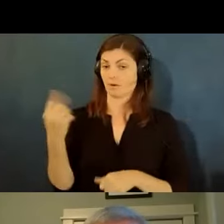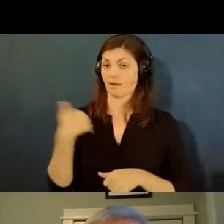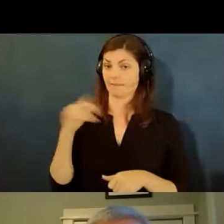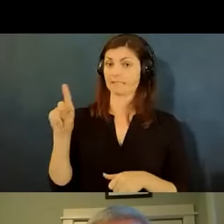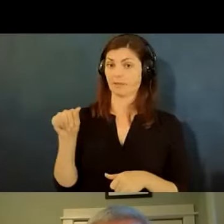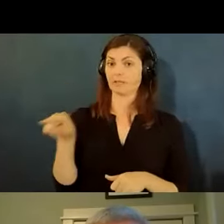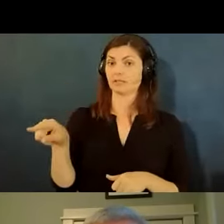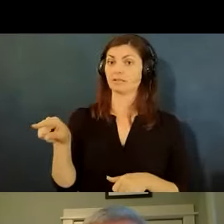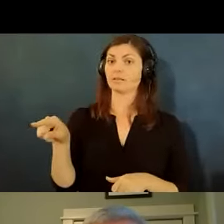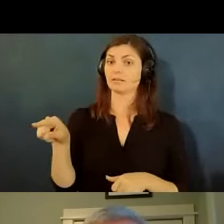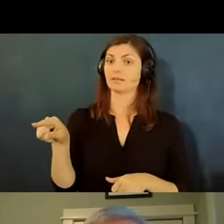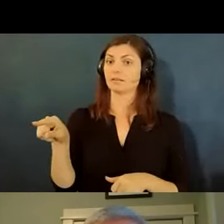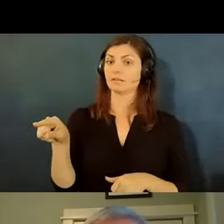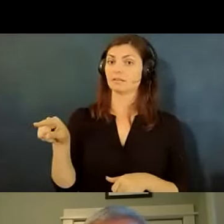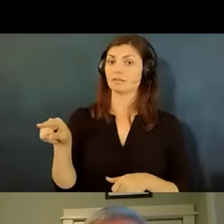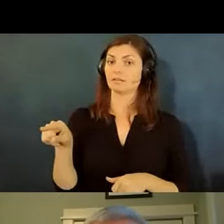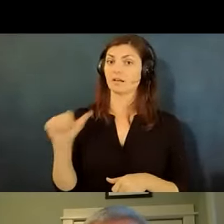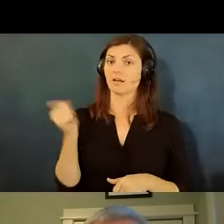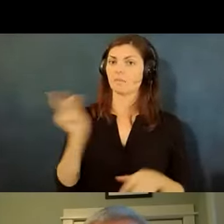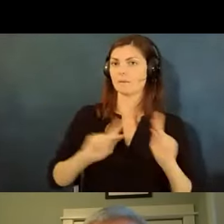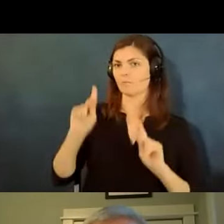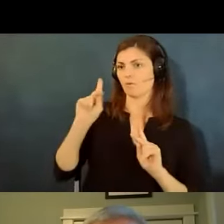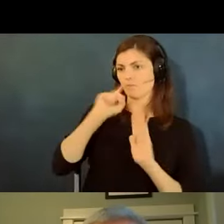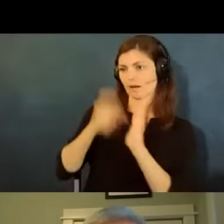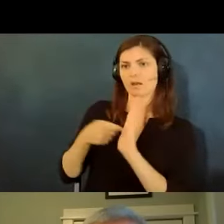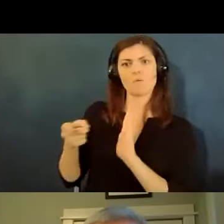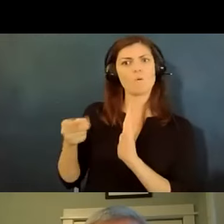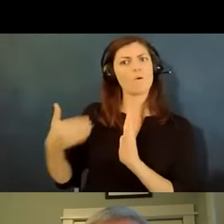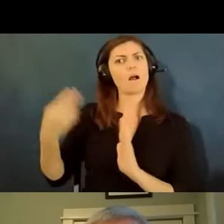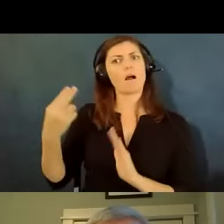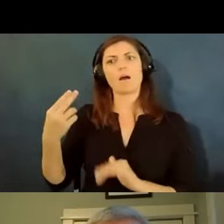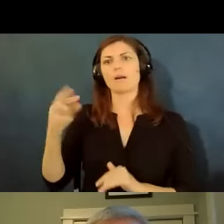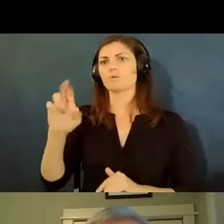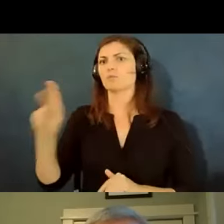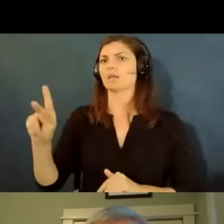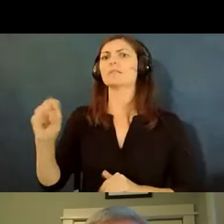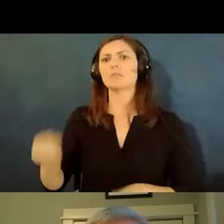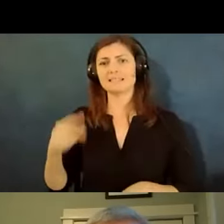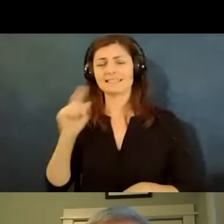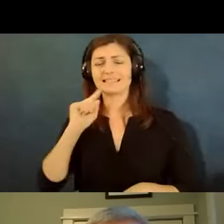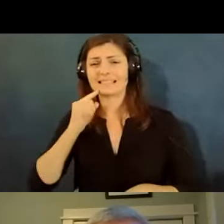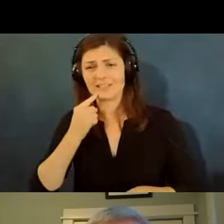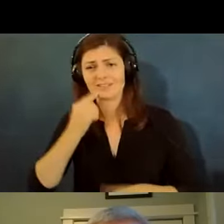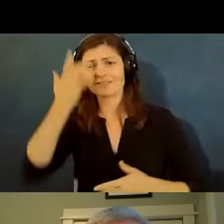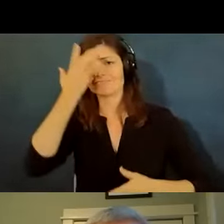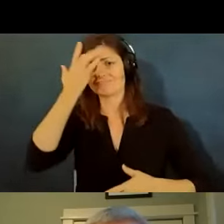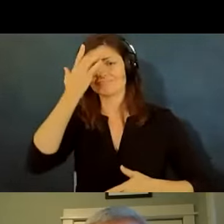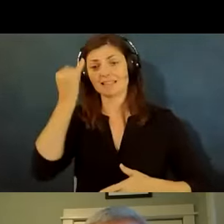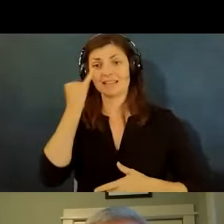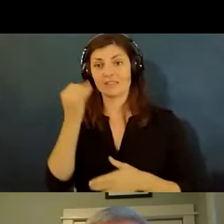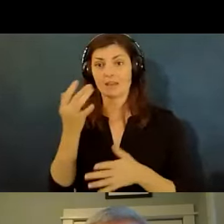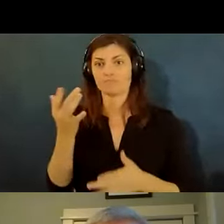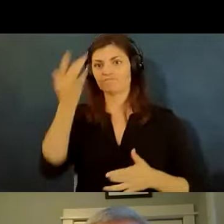that is recognized as putting them at higher risk for serious illness um should they get covered 19